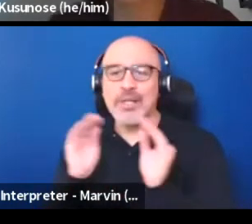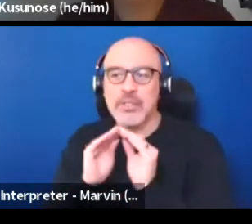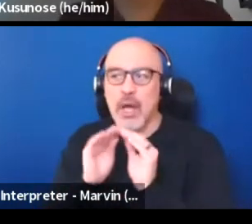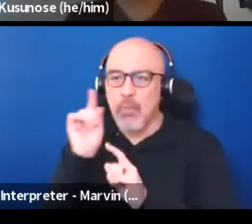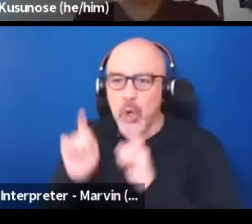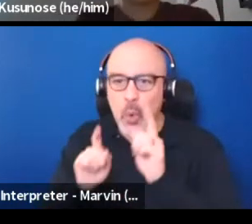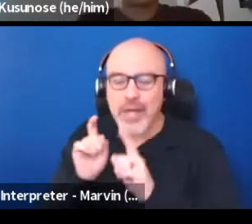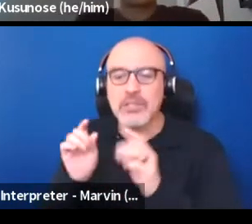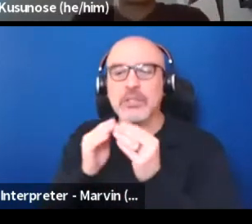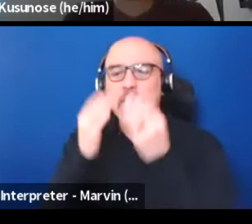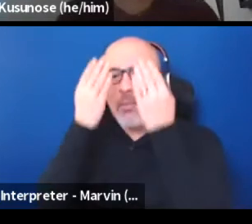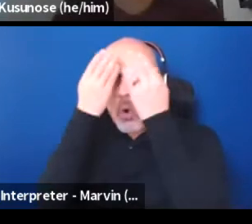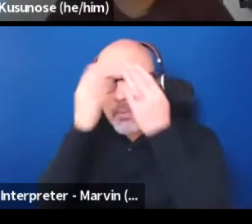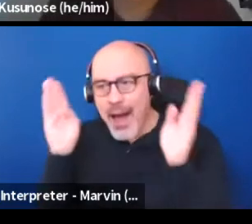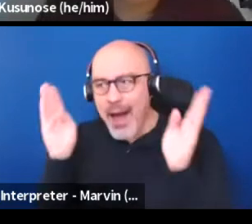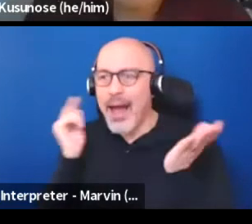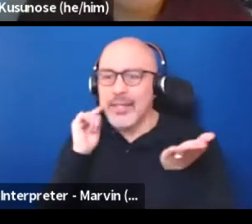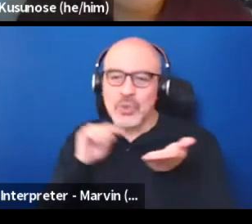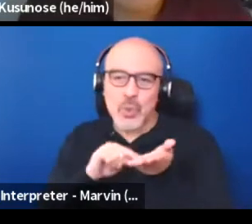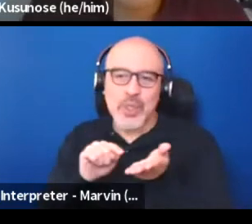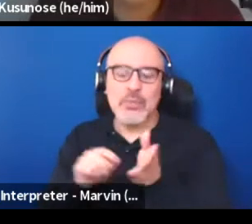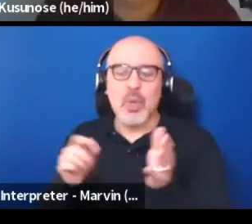so that we can all explore it collectively in community.